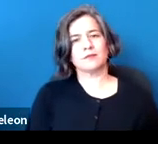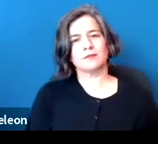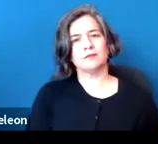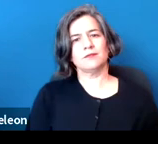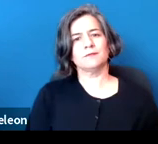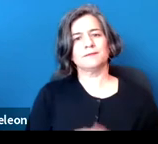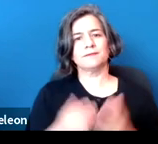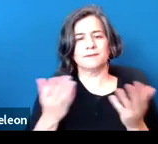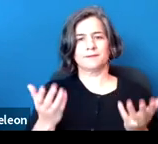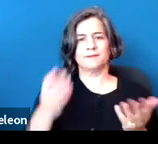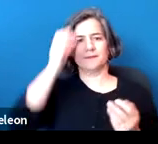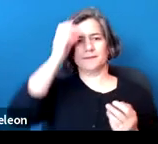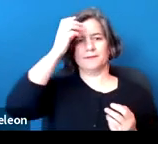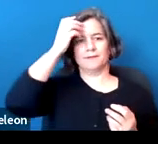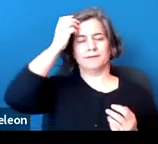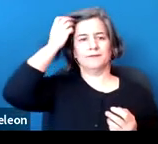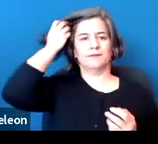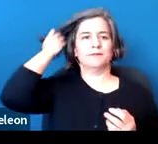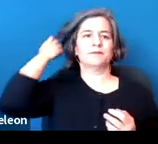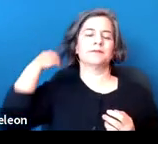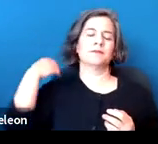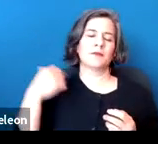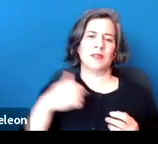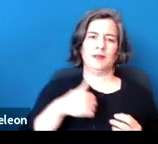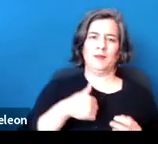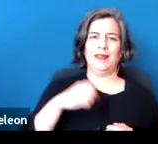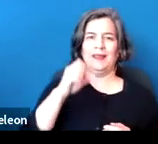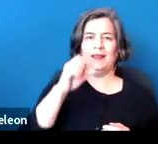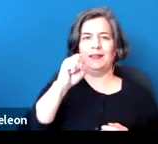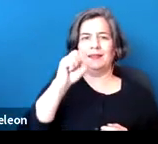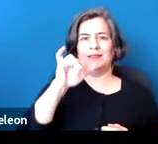So Sydney and I actually developed these lists together,